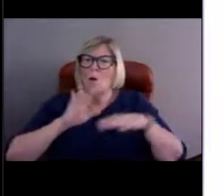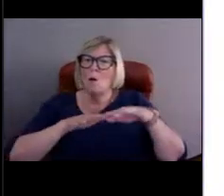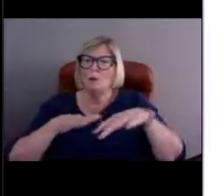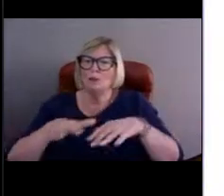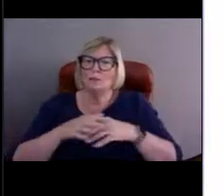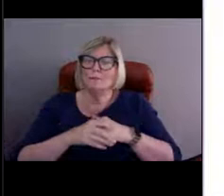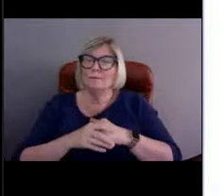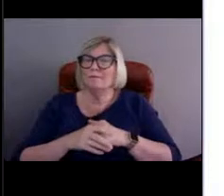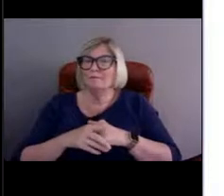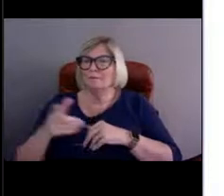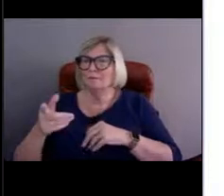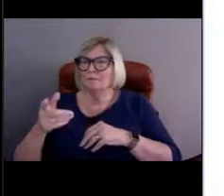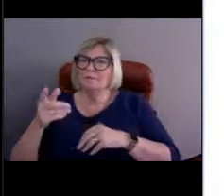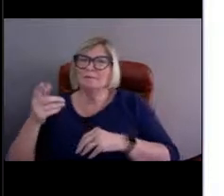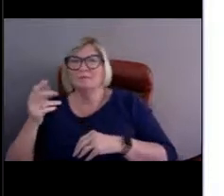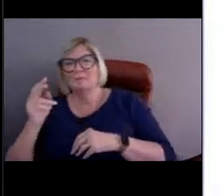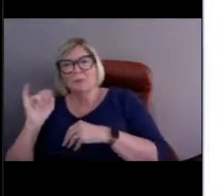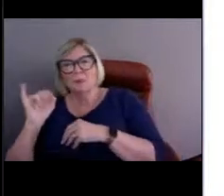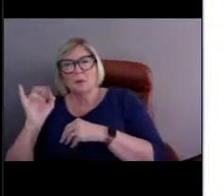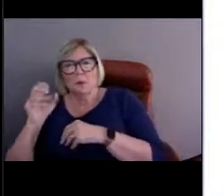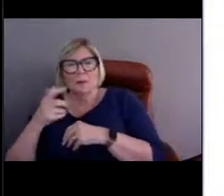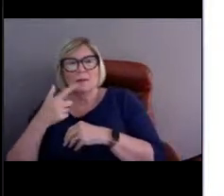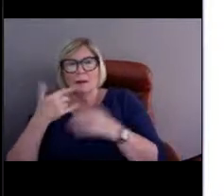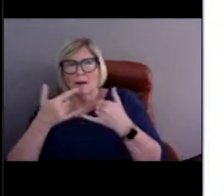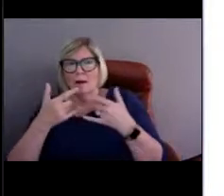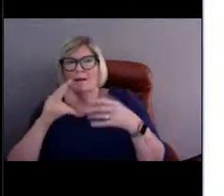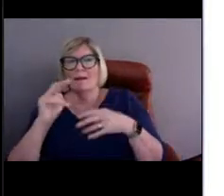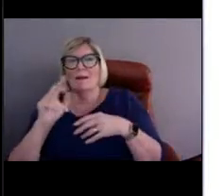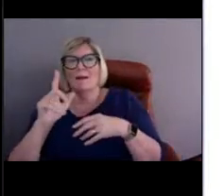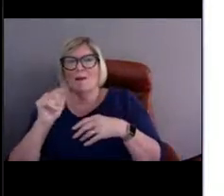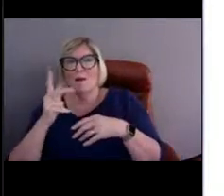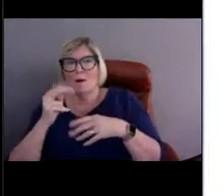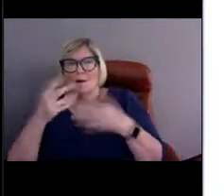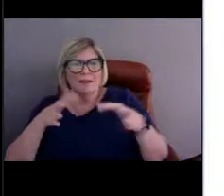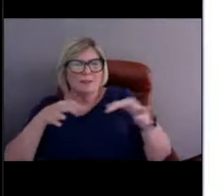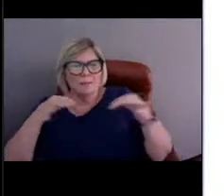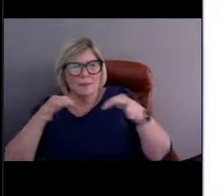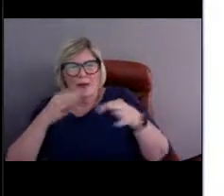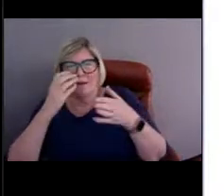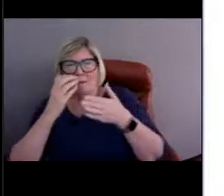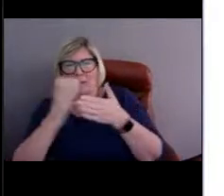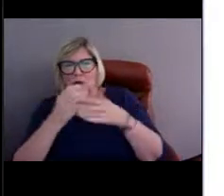So now that Lauren's explained everything that's on there, it seems like it would have to be a lot.